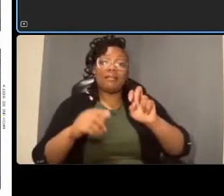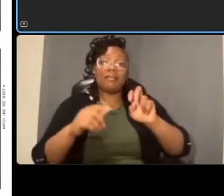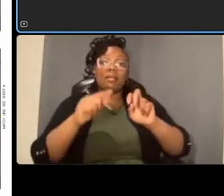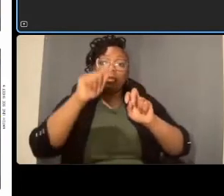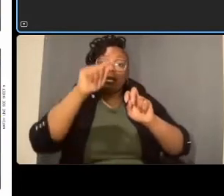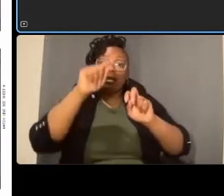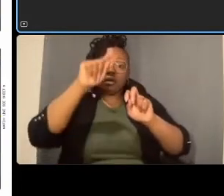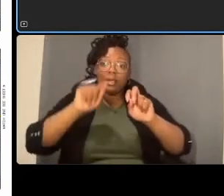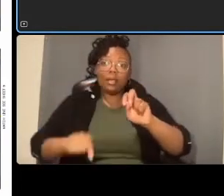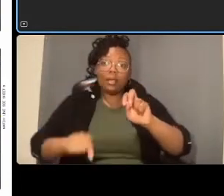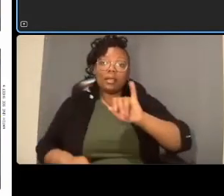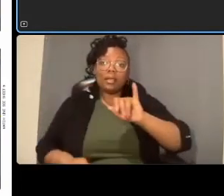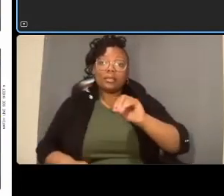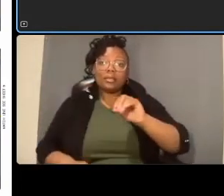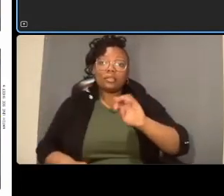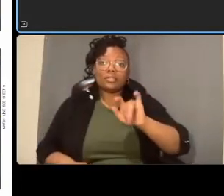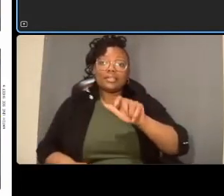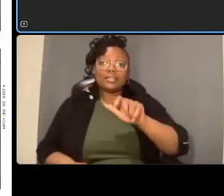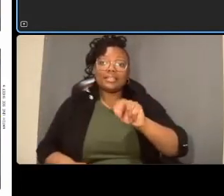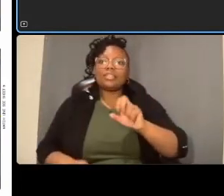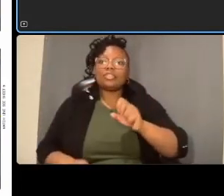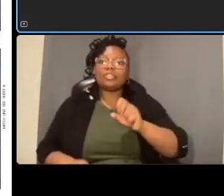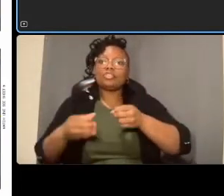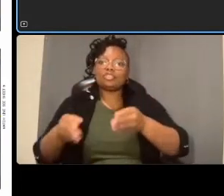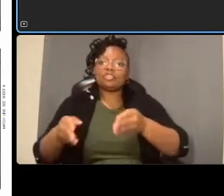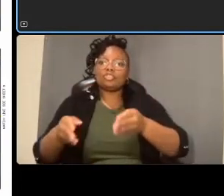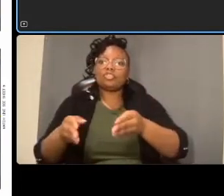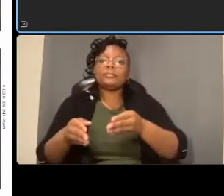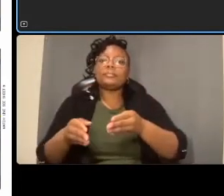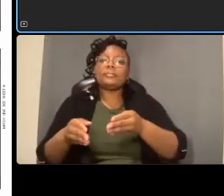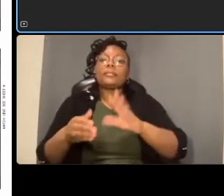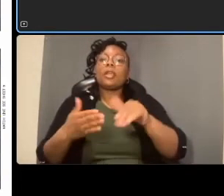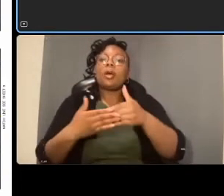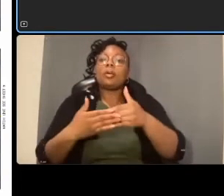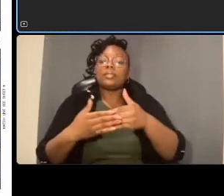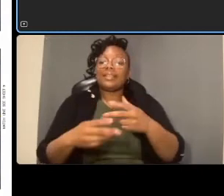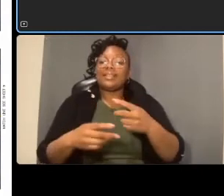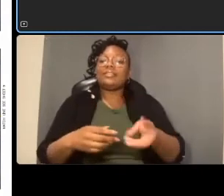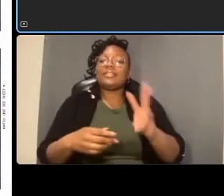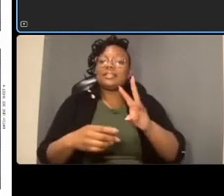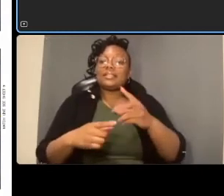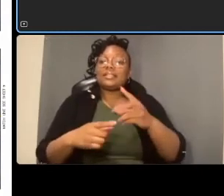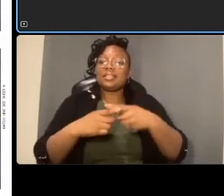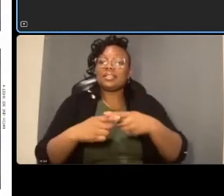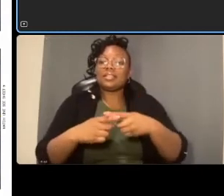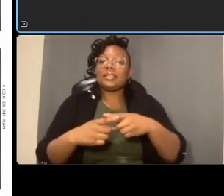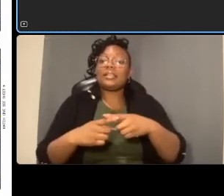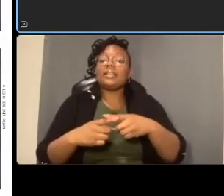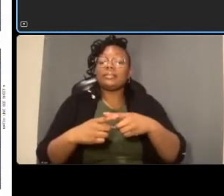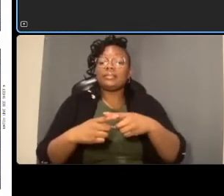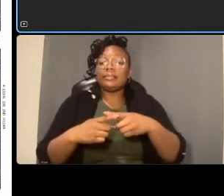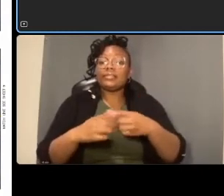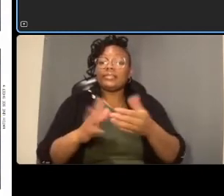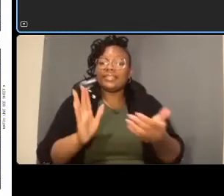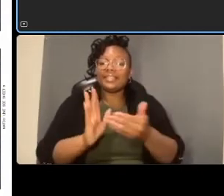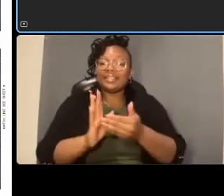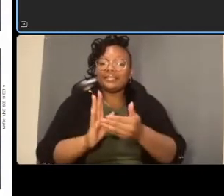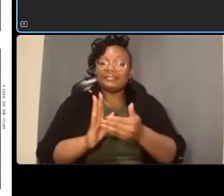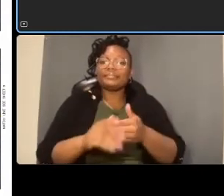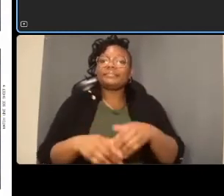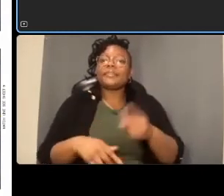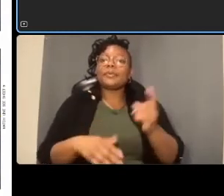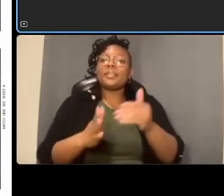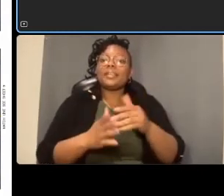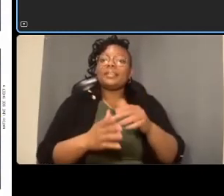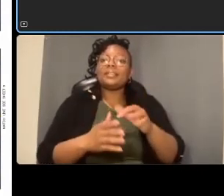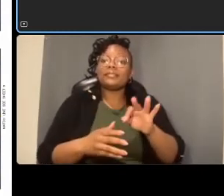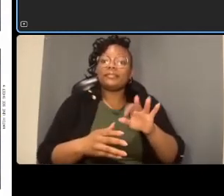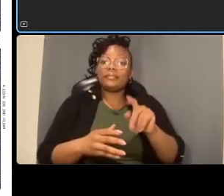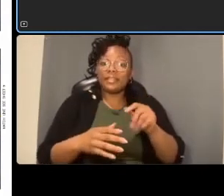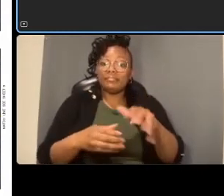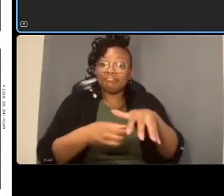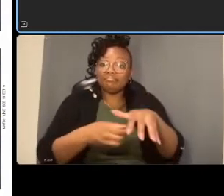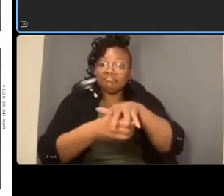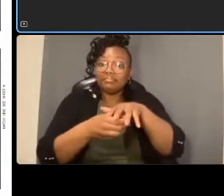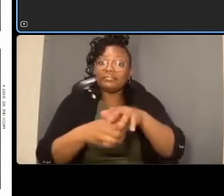again in a 1500 foot segment um jennifer street is the second uh in a lot a second um signalized